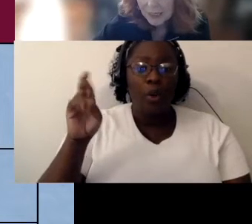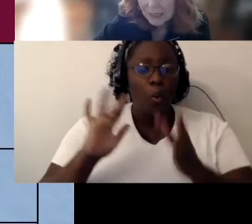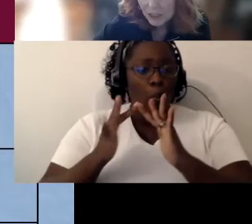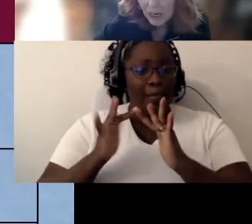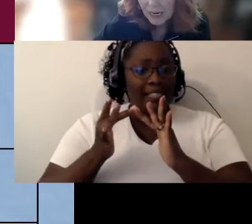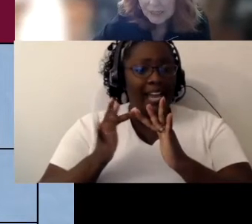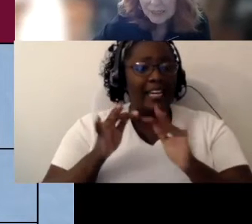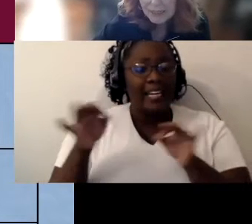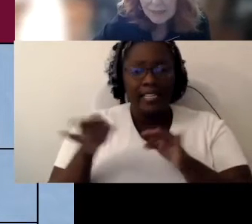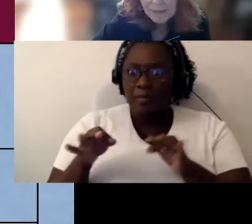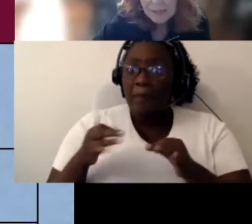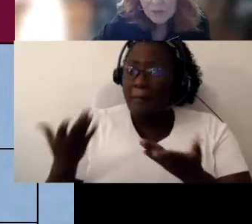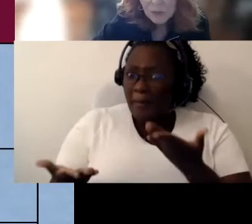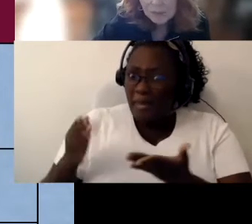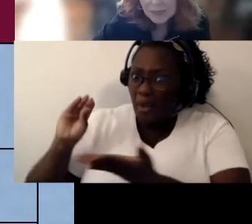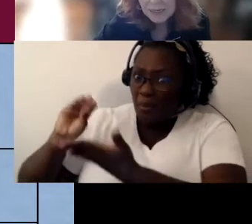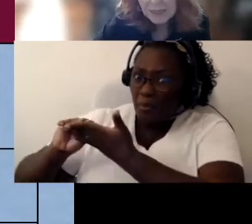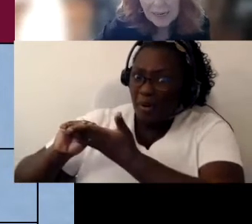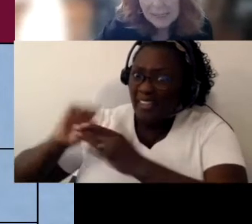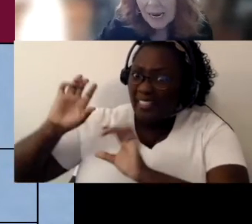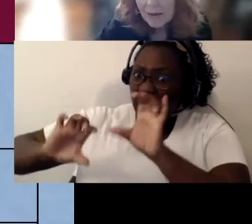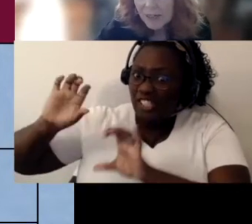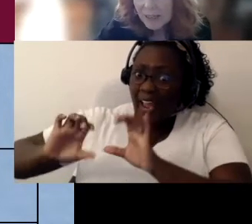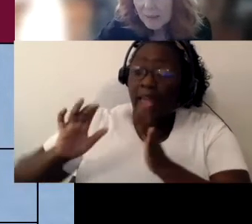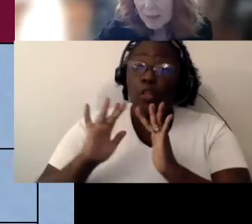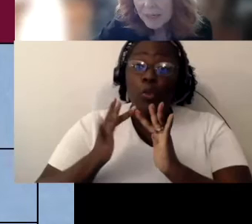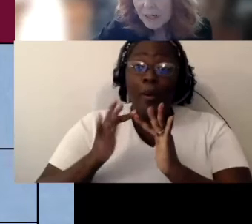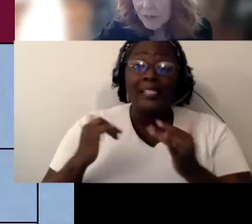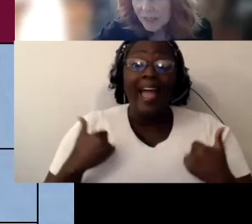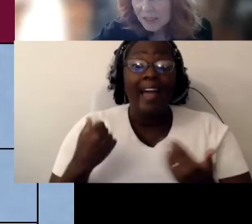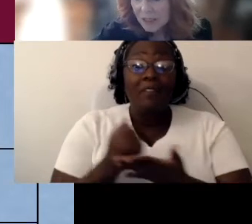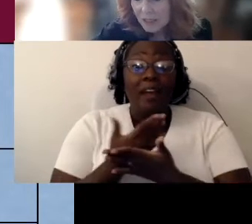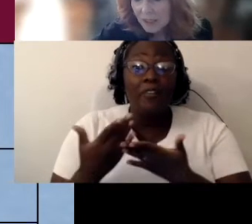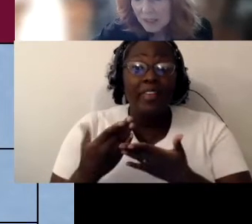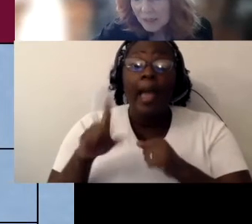in the chat? That’s the website that has everything about interveners